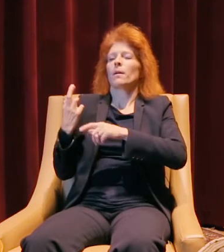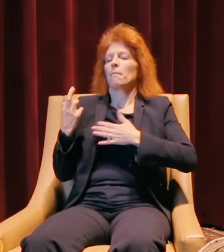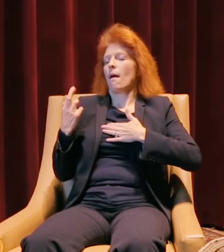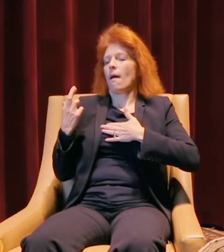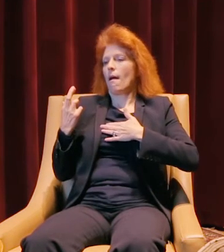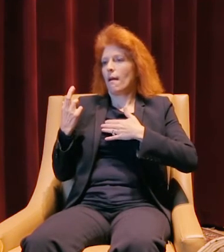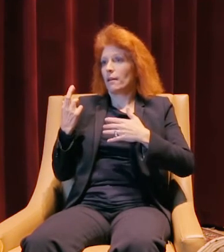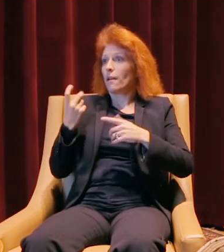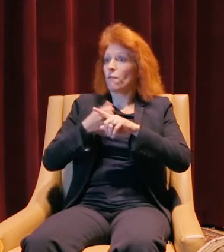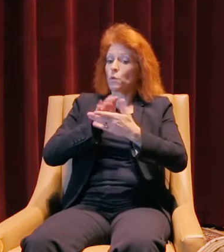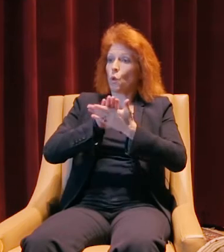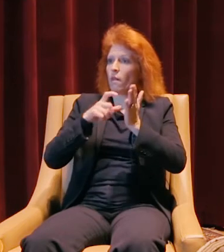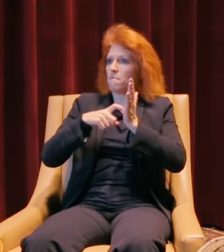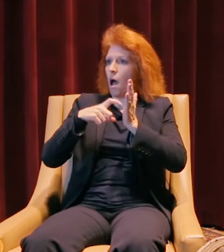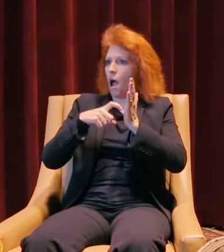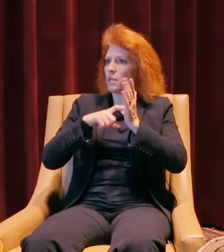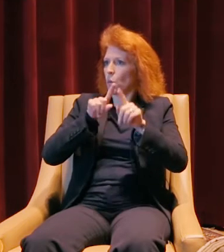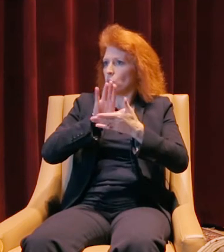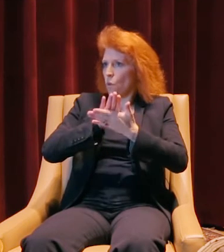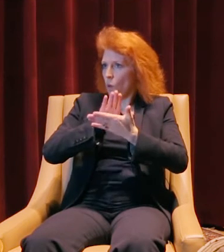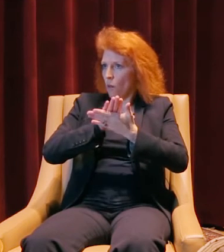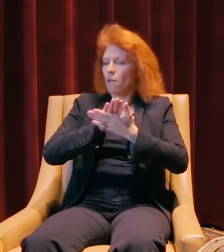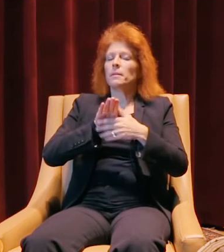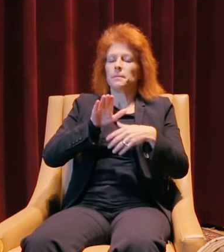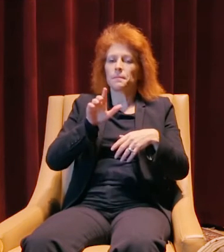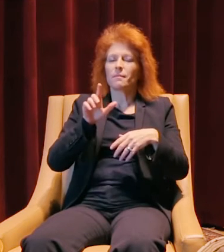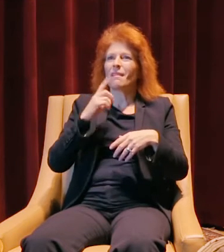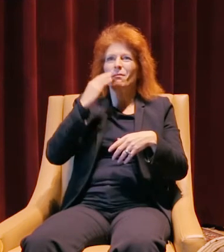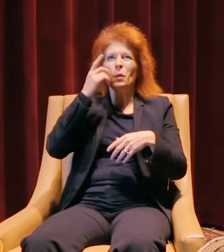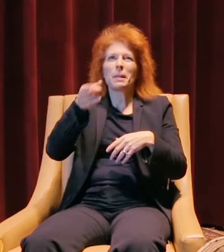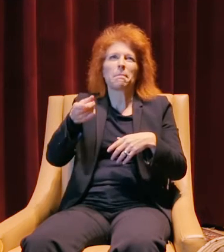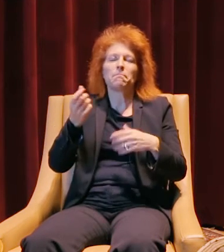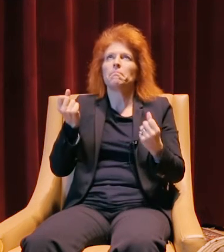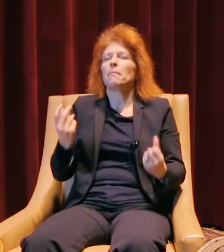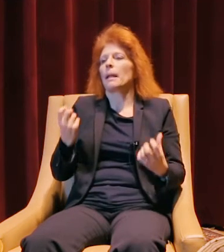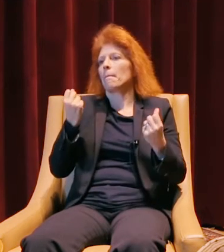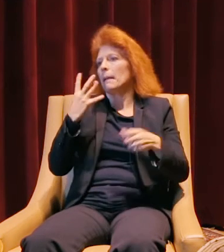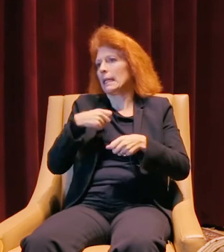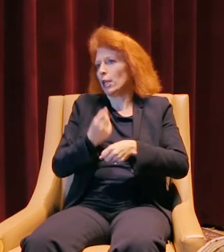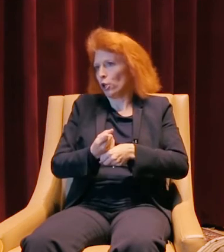from School of Mines, that I went to school with. I've known him for many, many years.